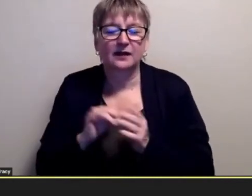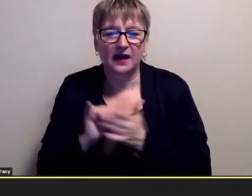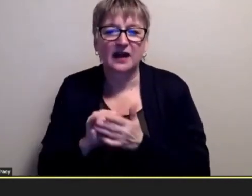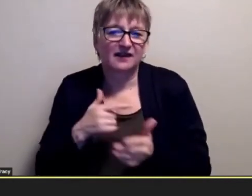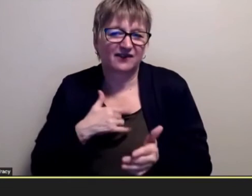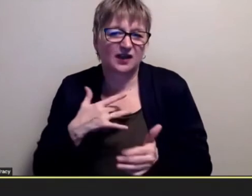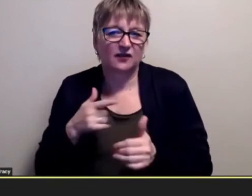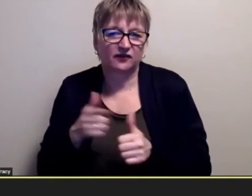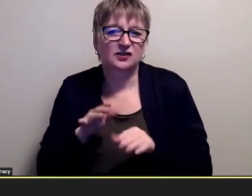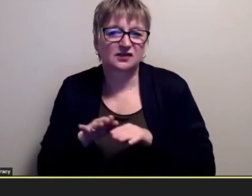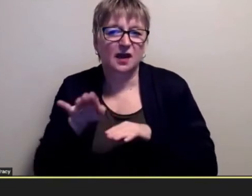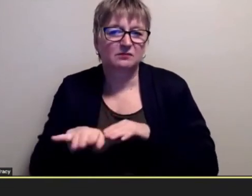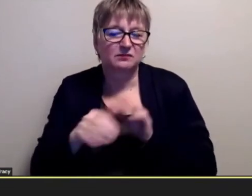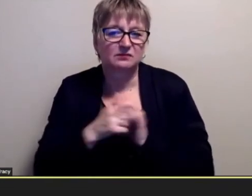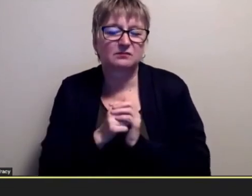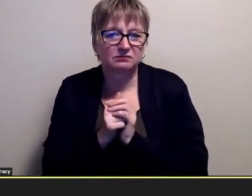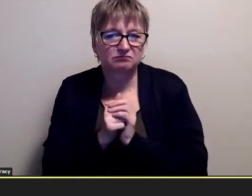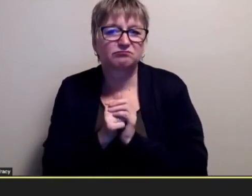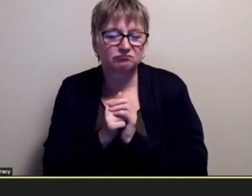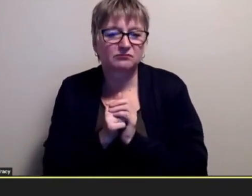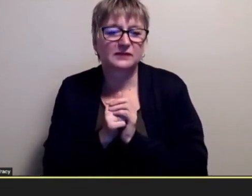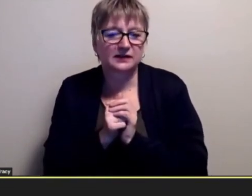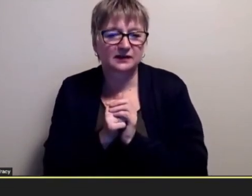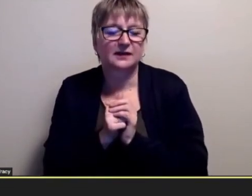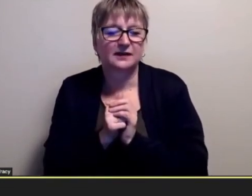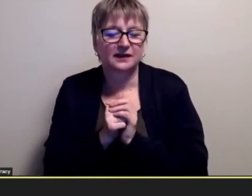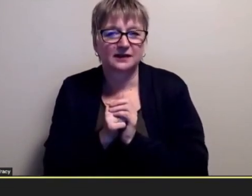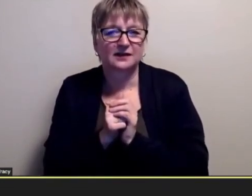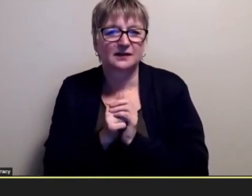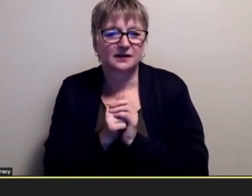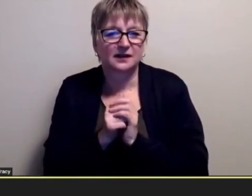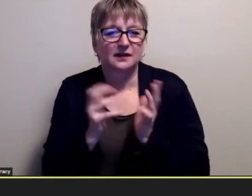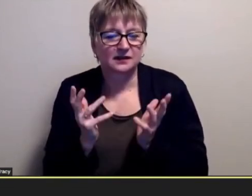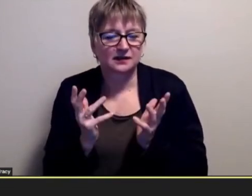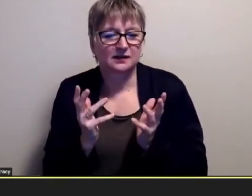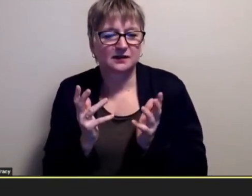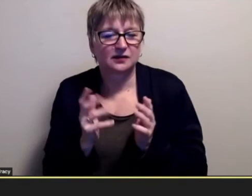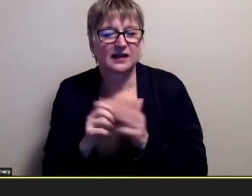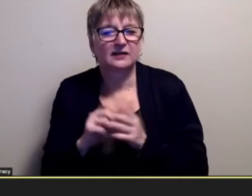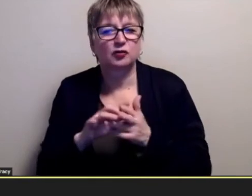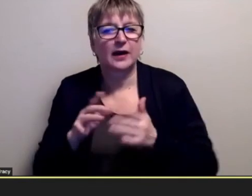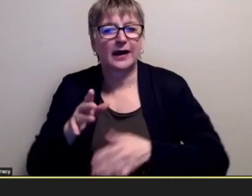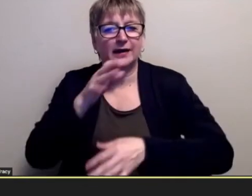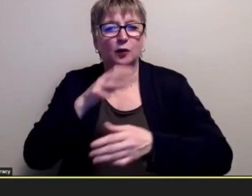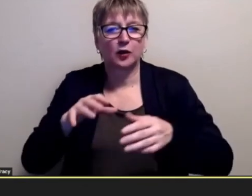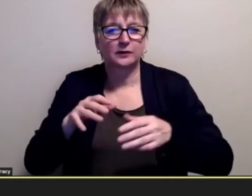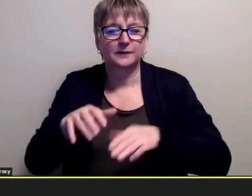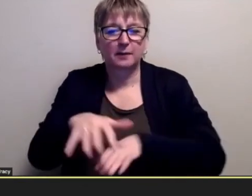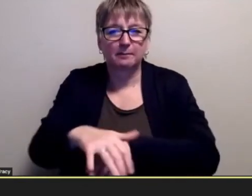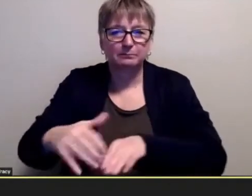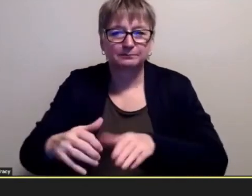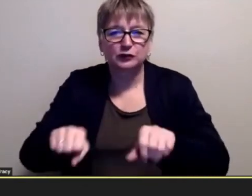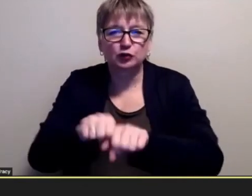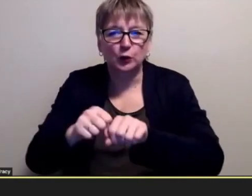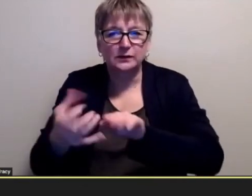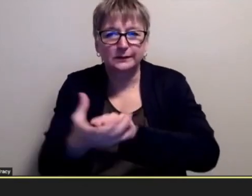you know to like see yourself another person's shoes and now that it takes time but eventually